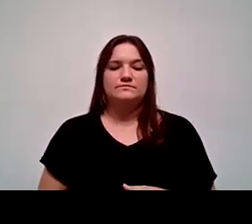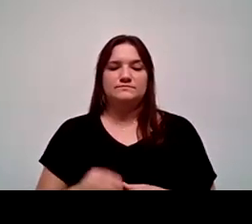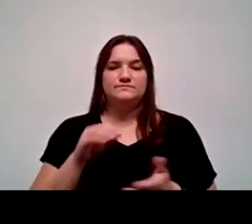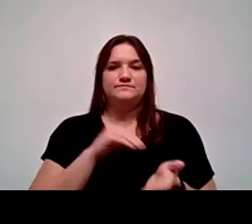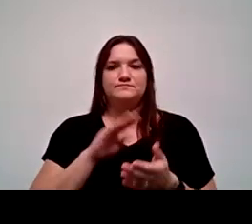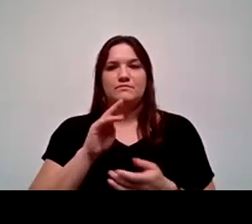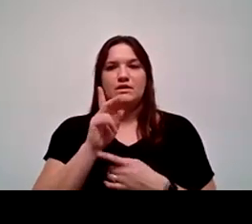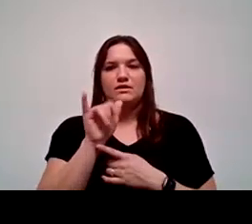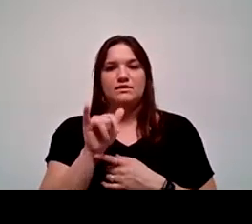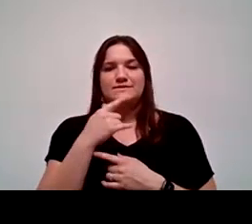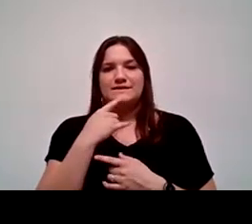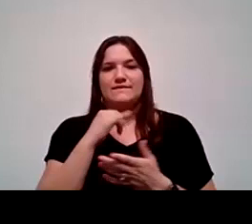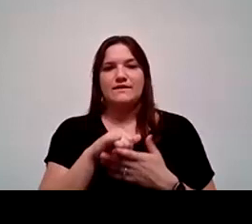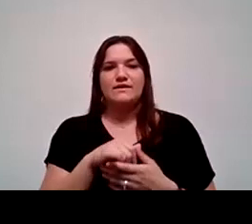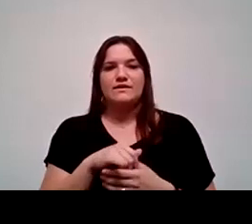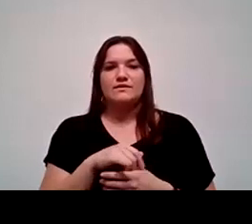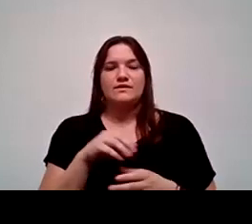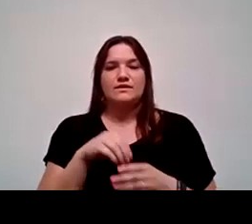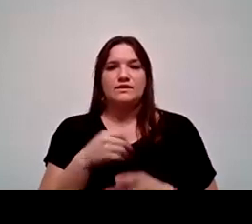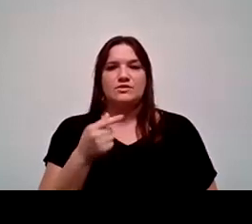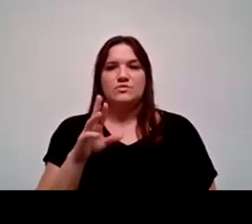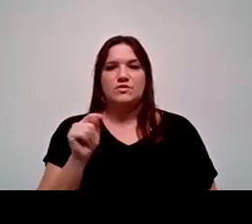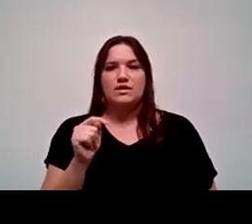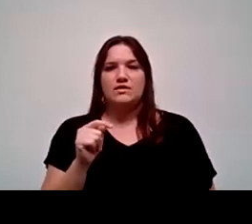So one of the things within the grant we indicated we would develop